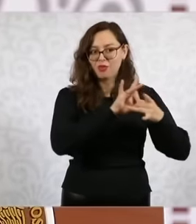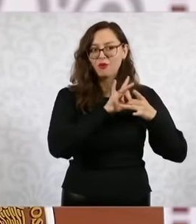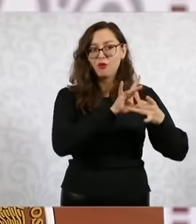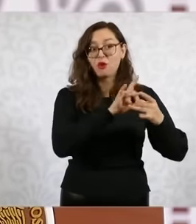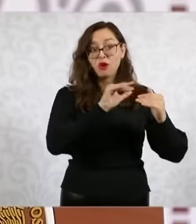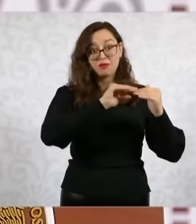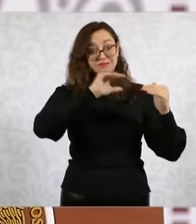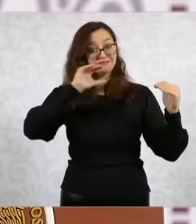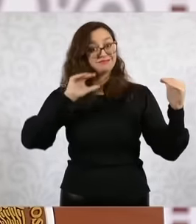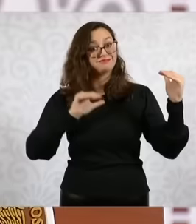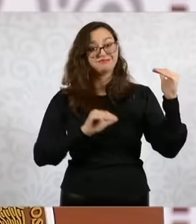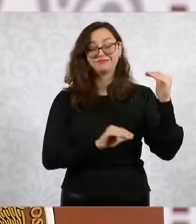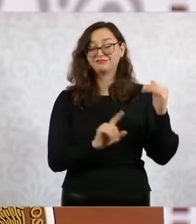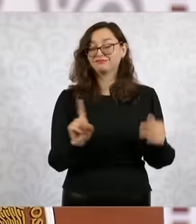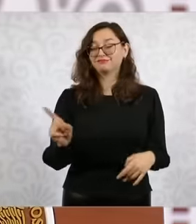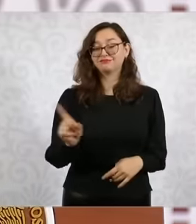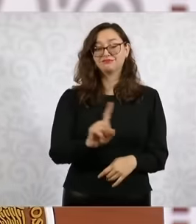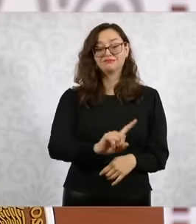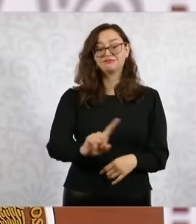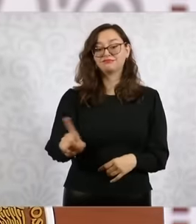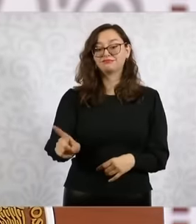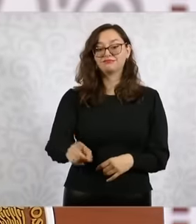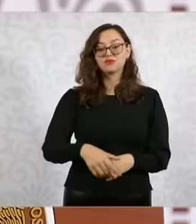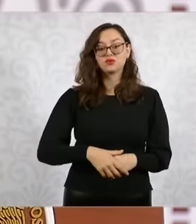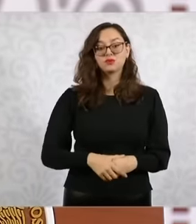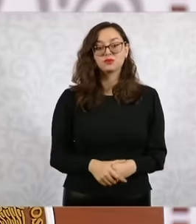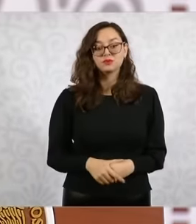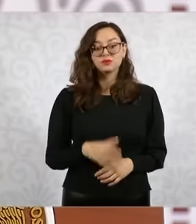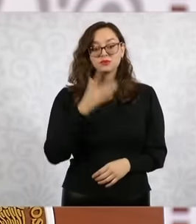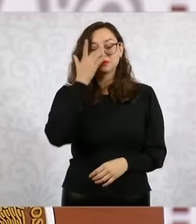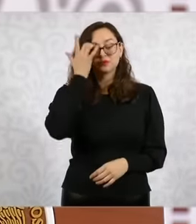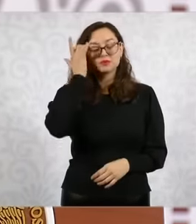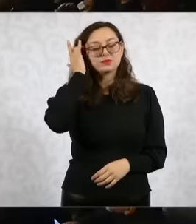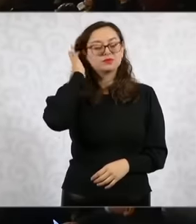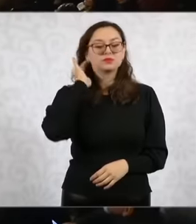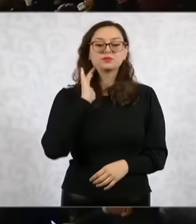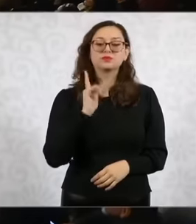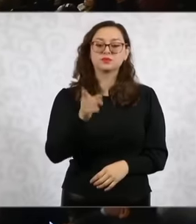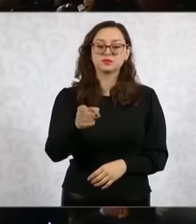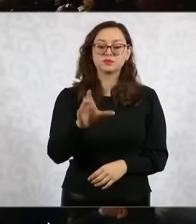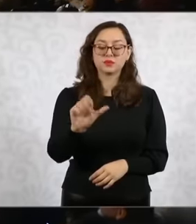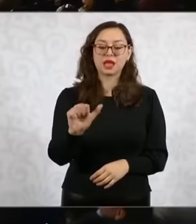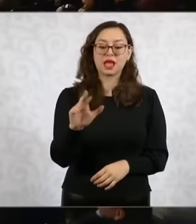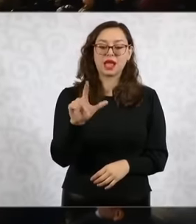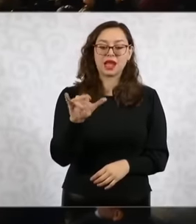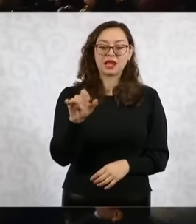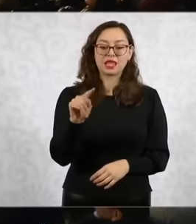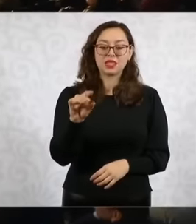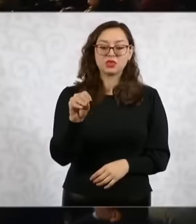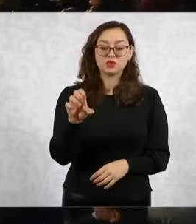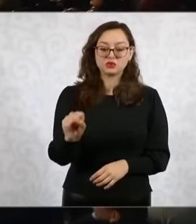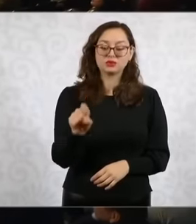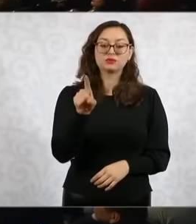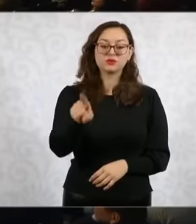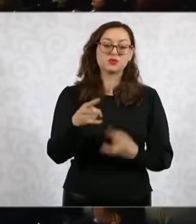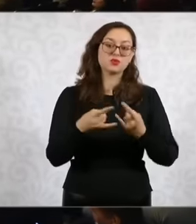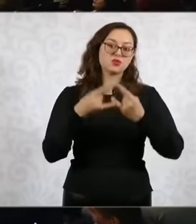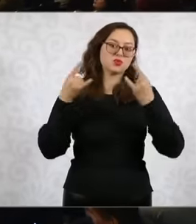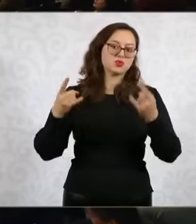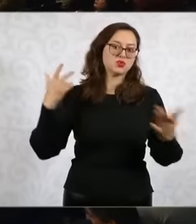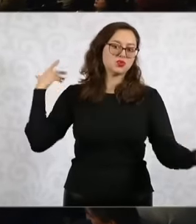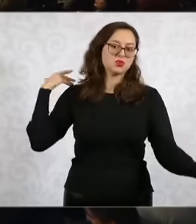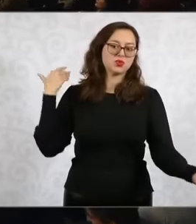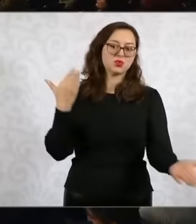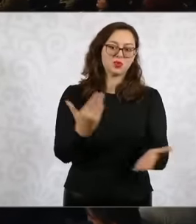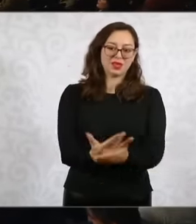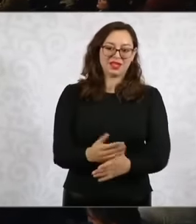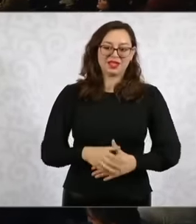this now we are going to give a history here to Carlitos that I say because he is coming from the campaign